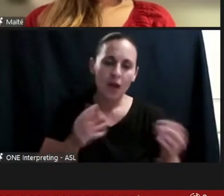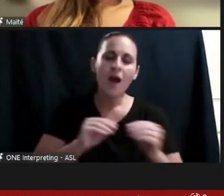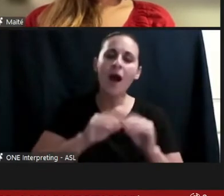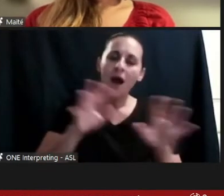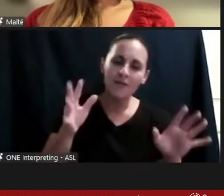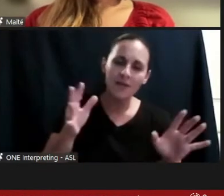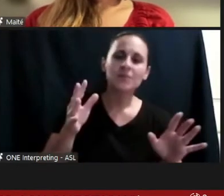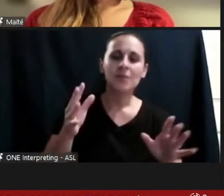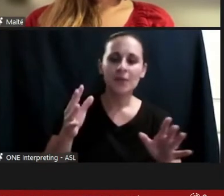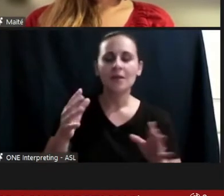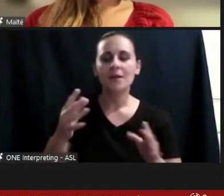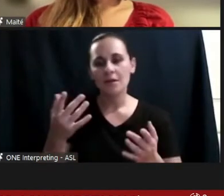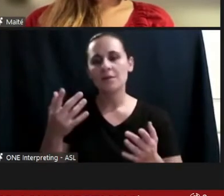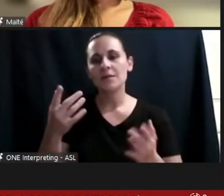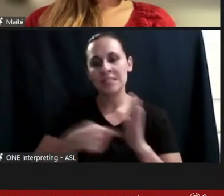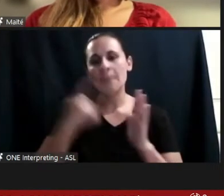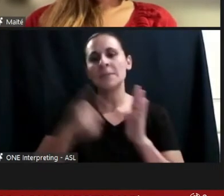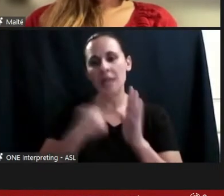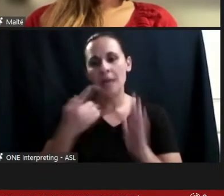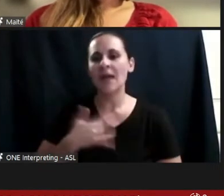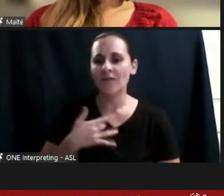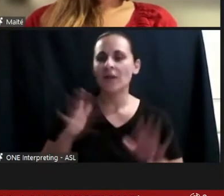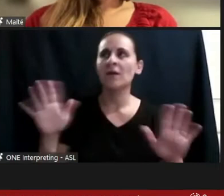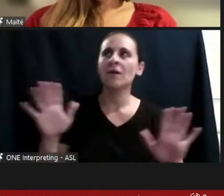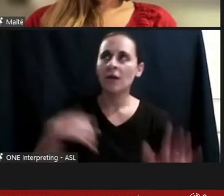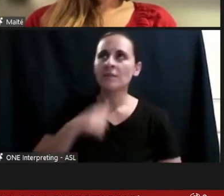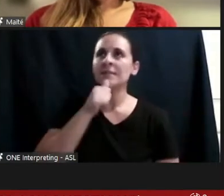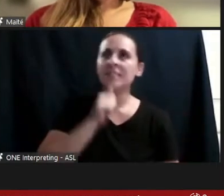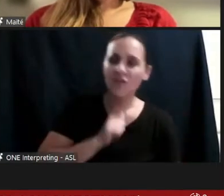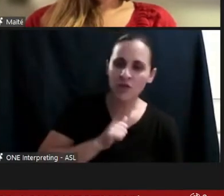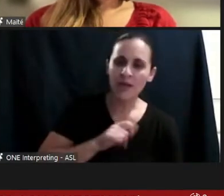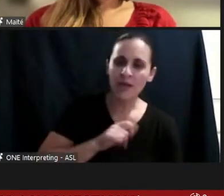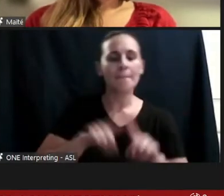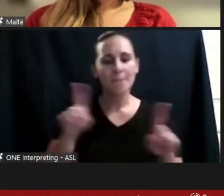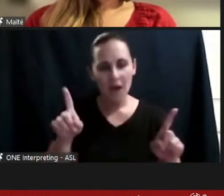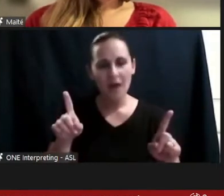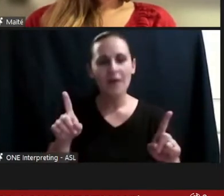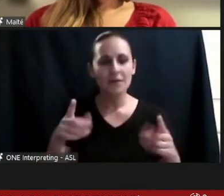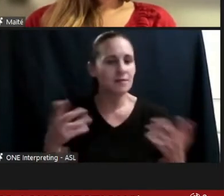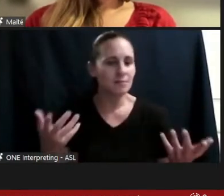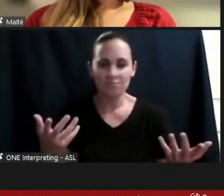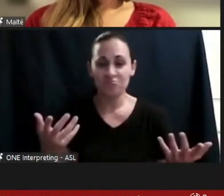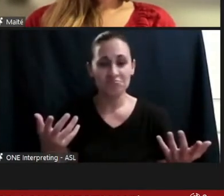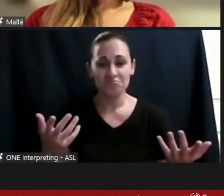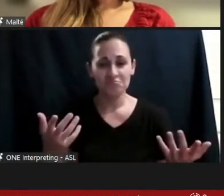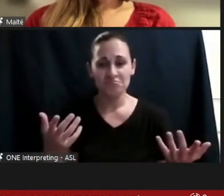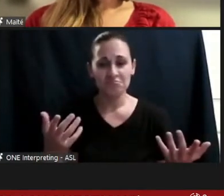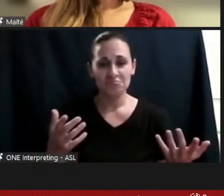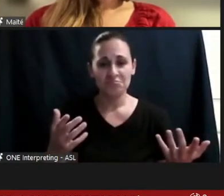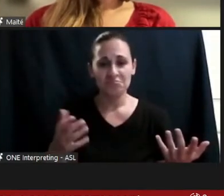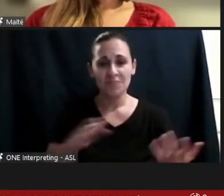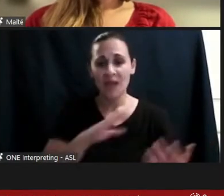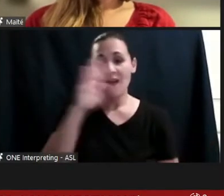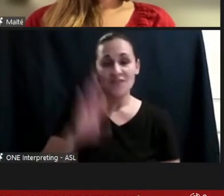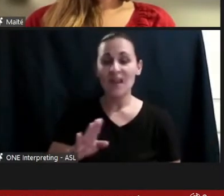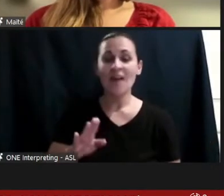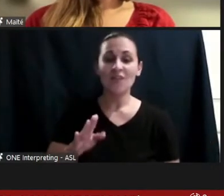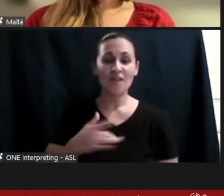happen, but for the most part I've never seen is something I've suffered through for the most part.